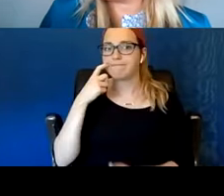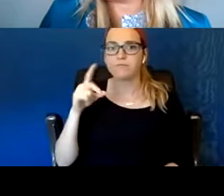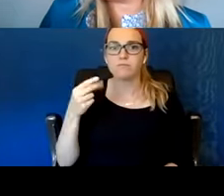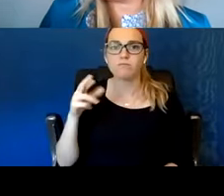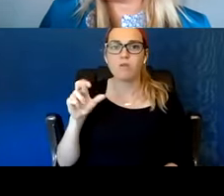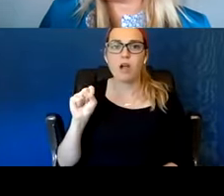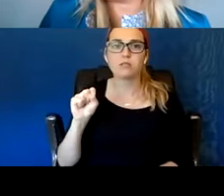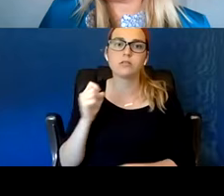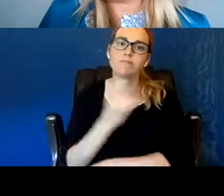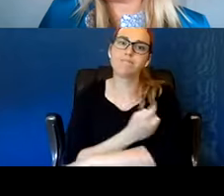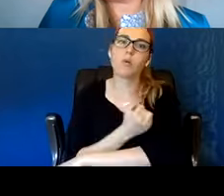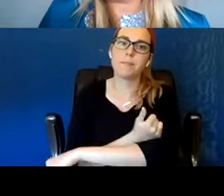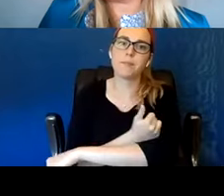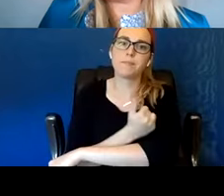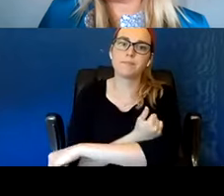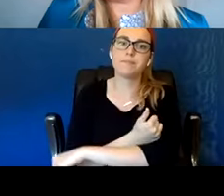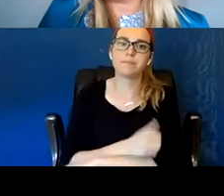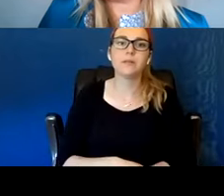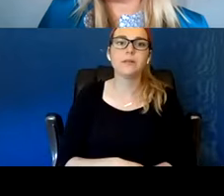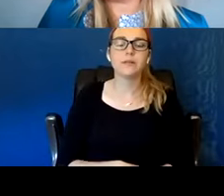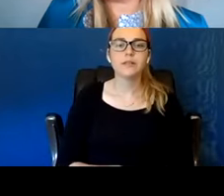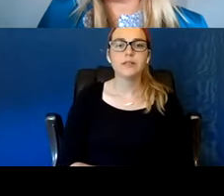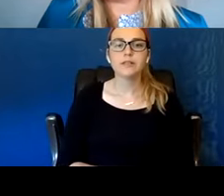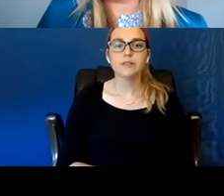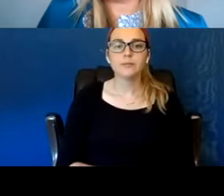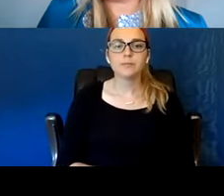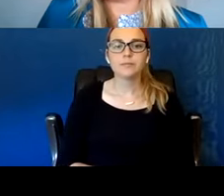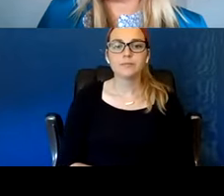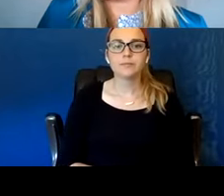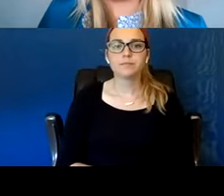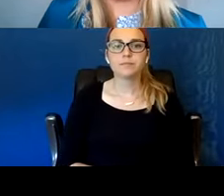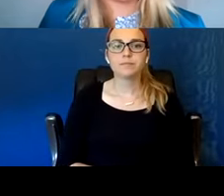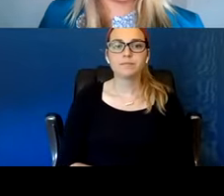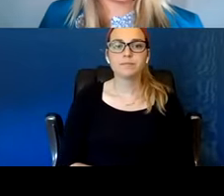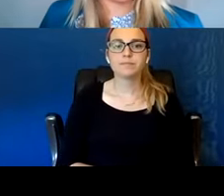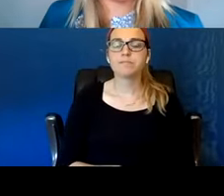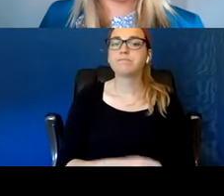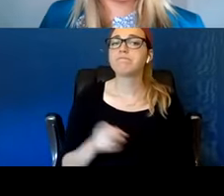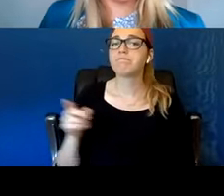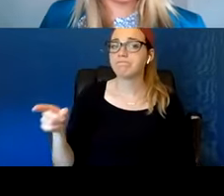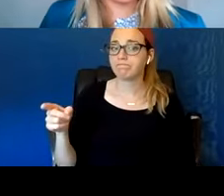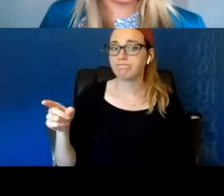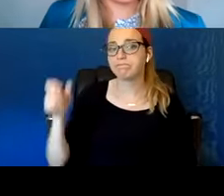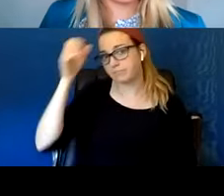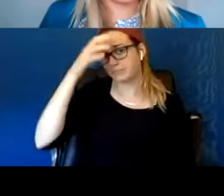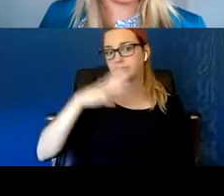and really came up to our team and said that he would like assistance